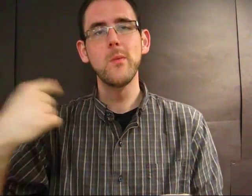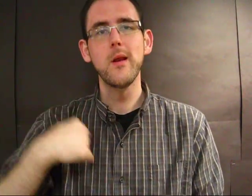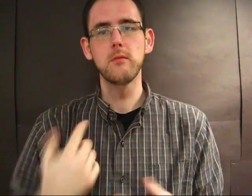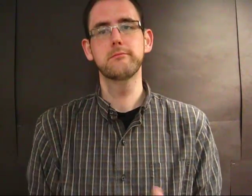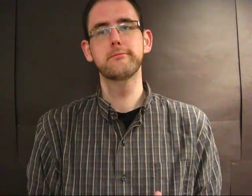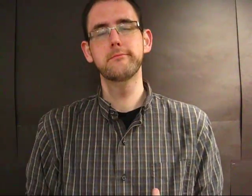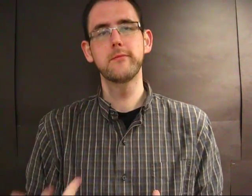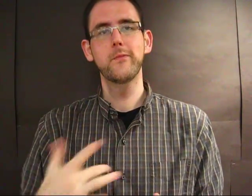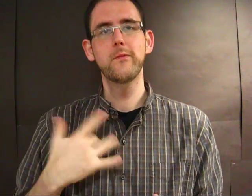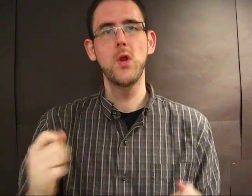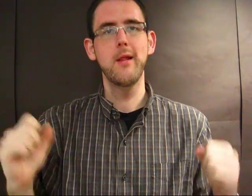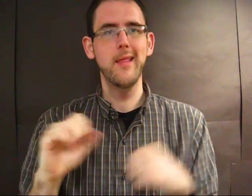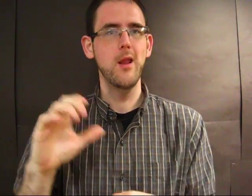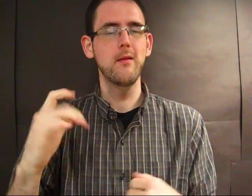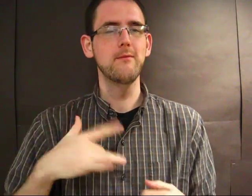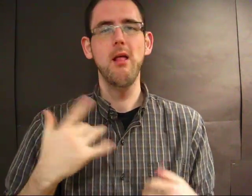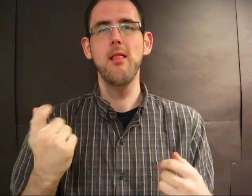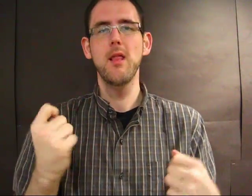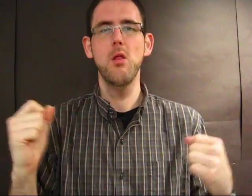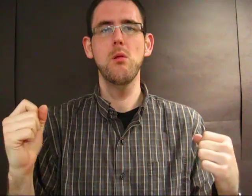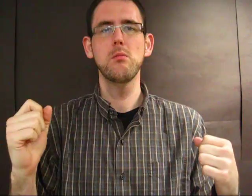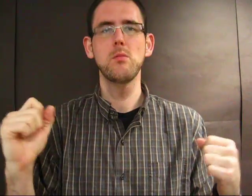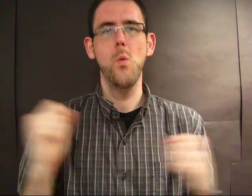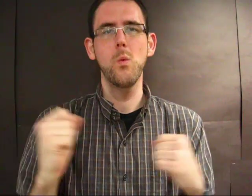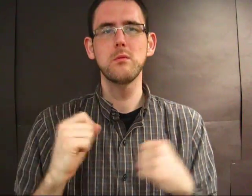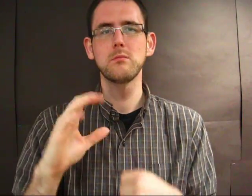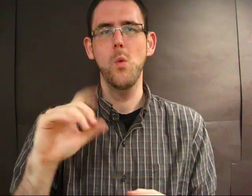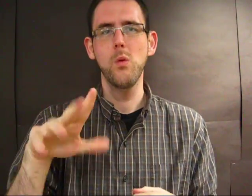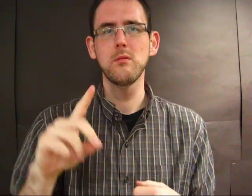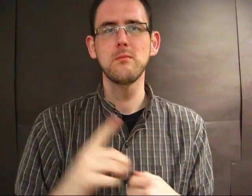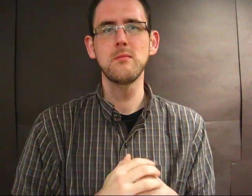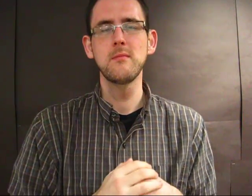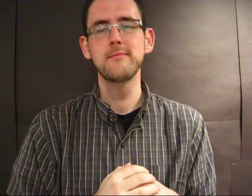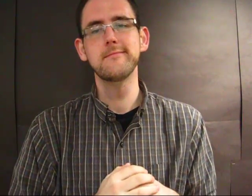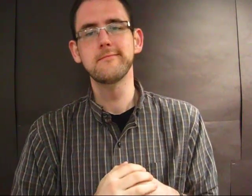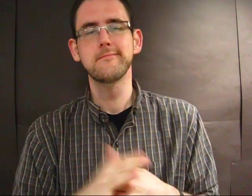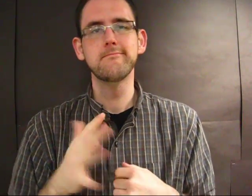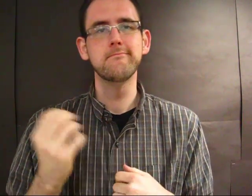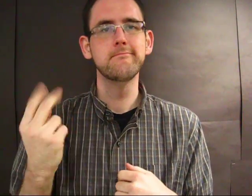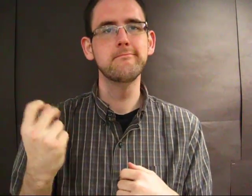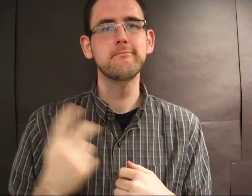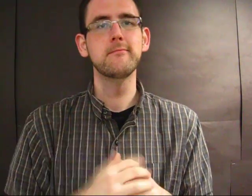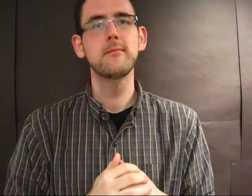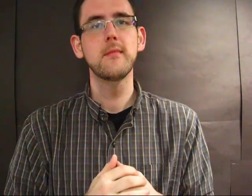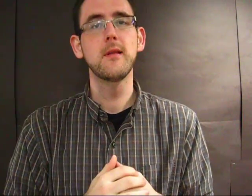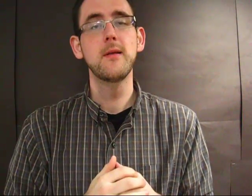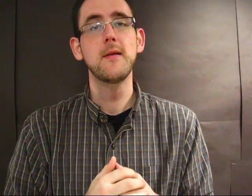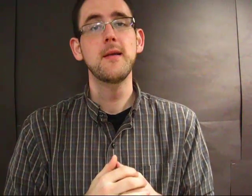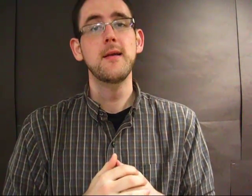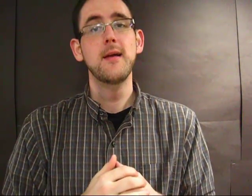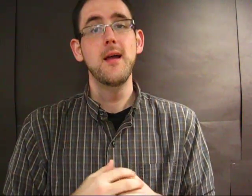With this one, I just felt c -- a little cold. It was okay.